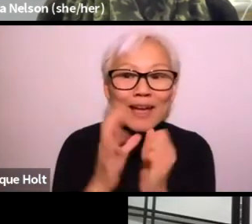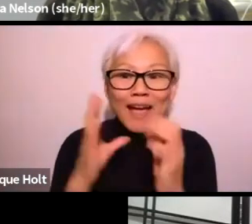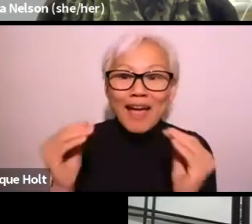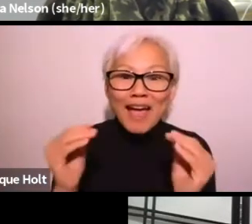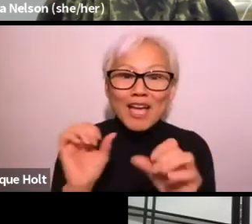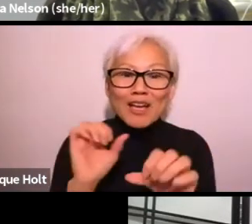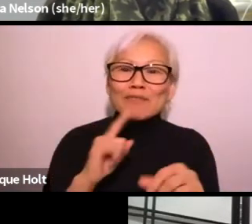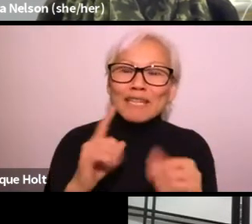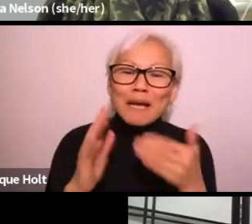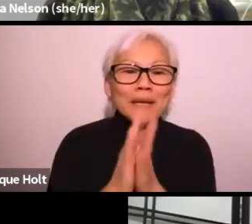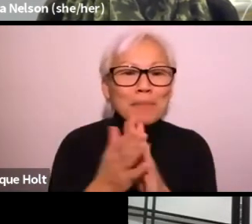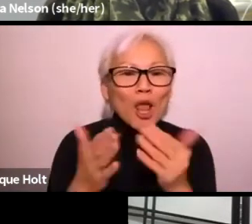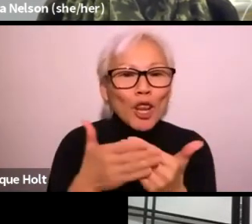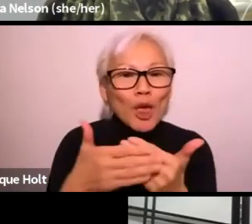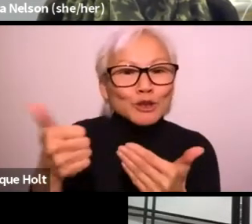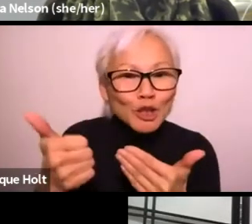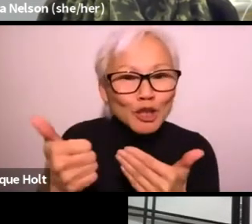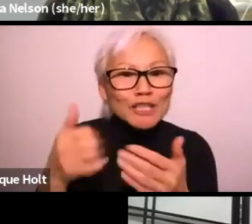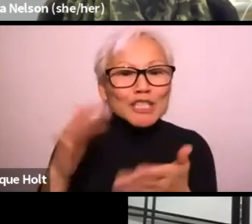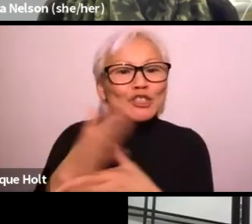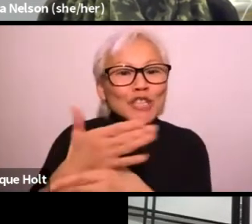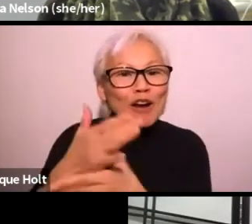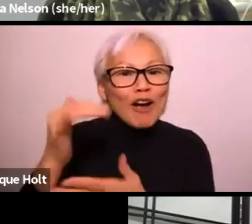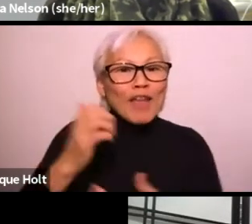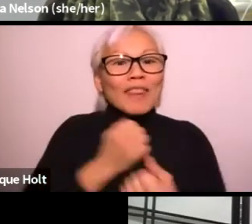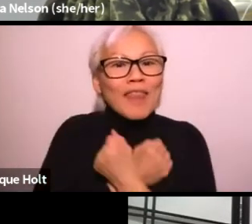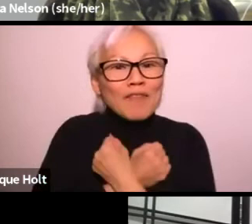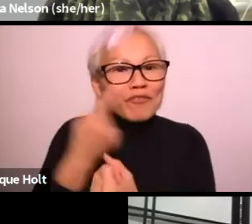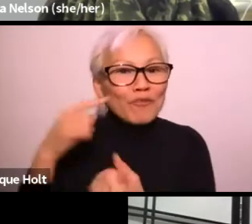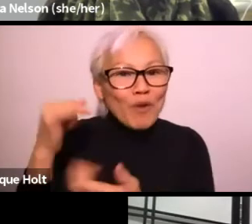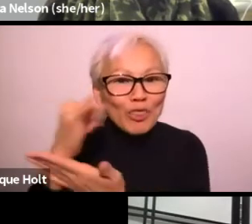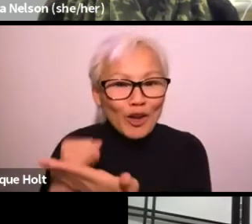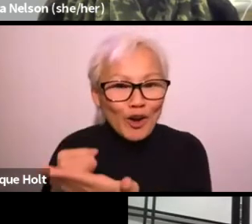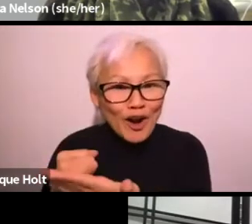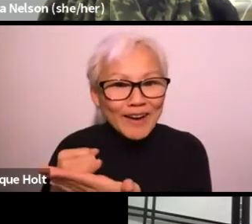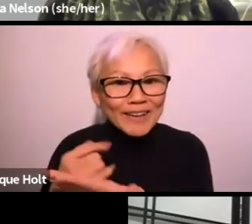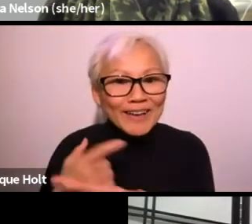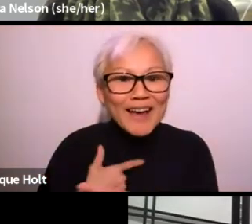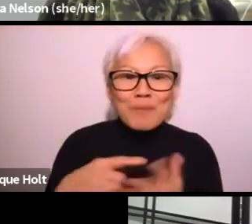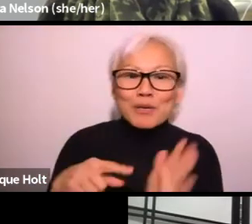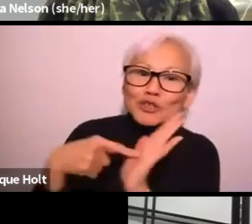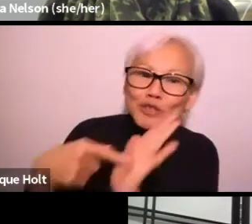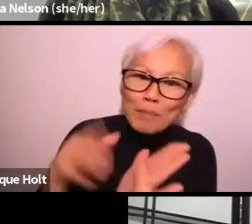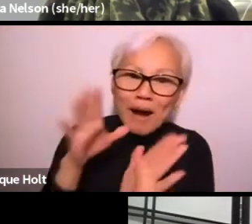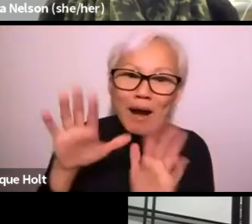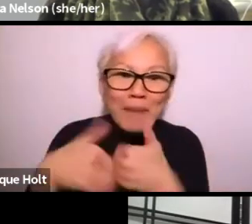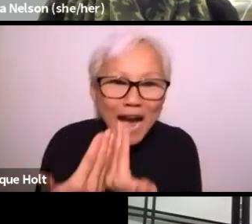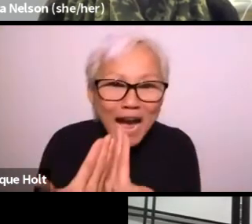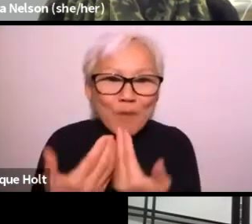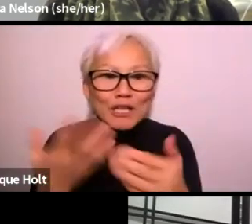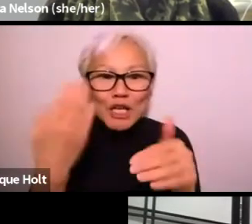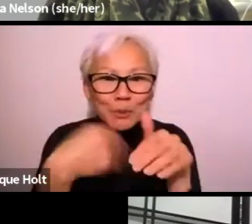about getting the family together has been this. I think that we've become closer. There's more love for the arts.